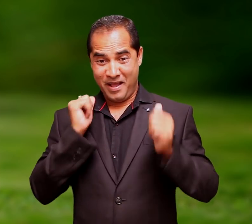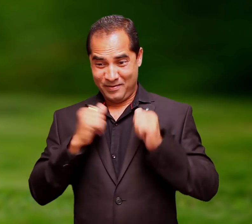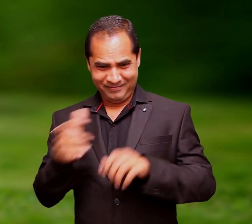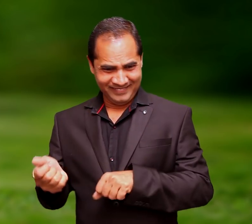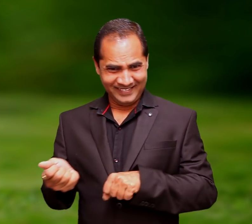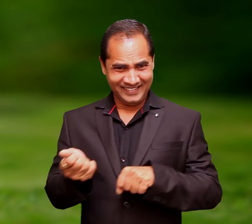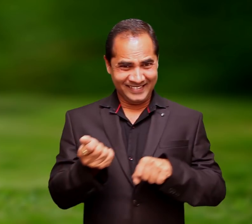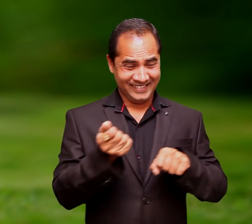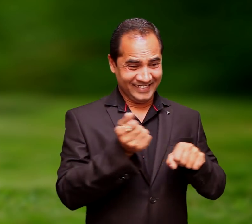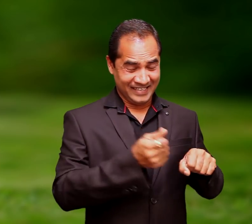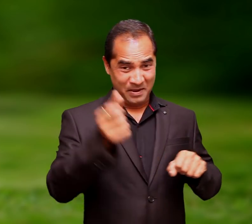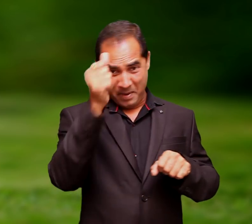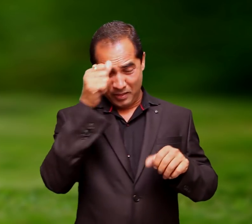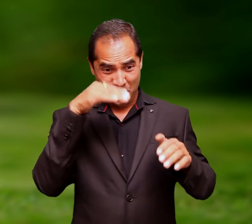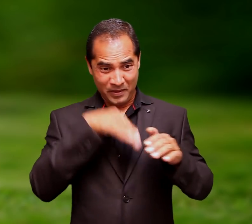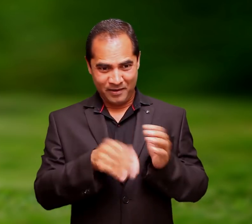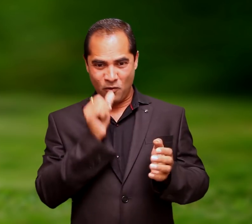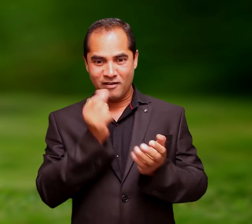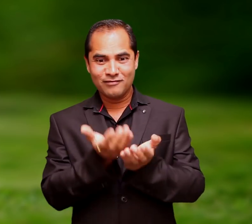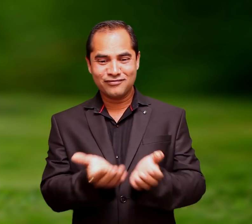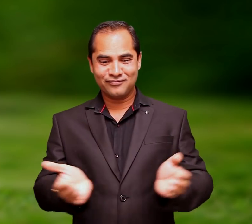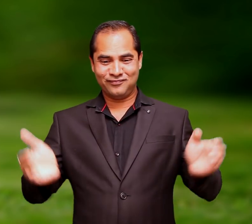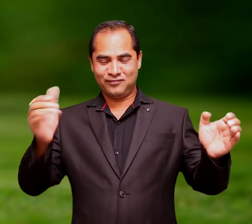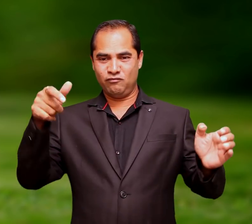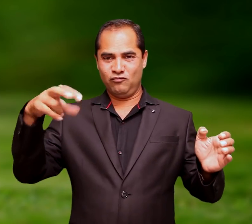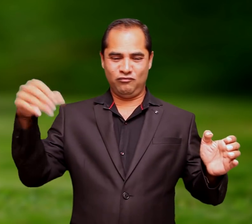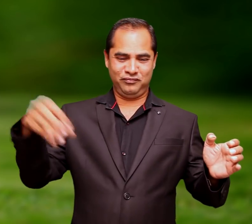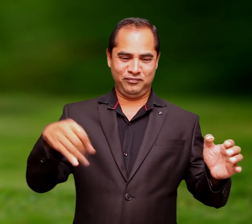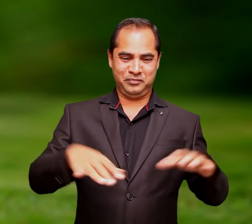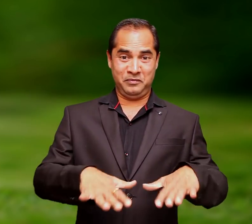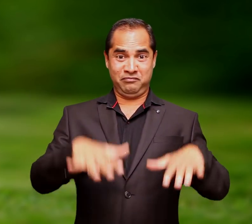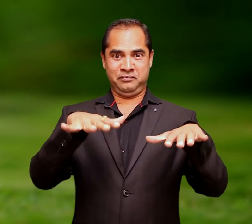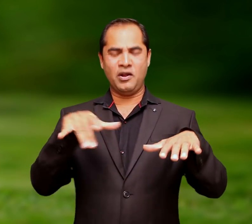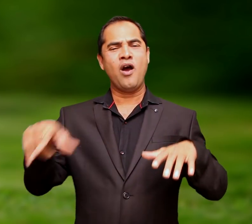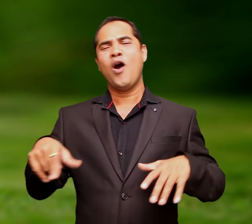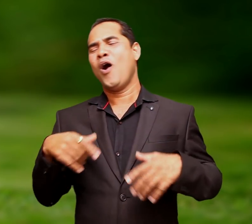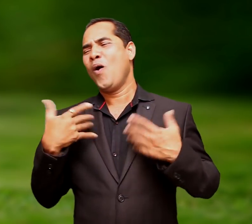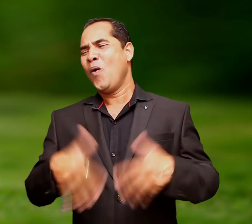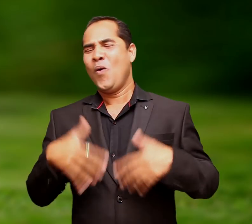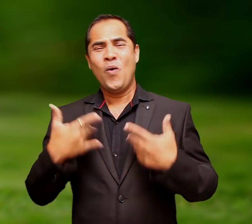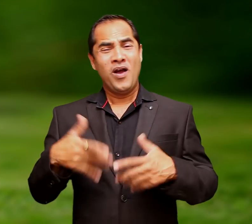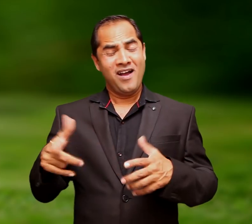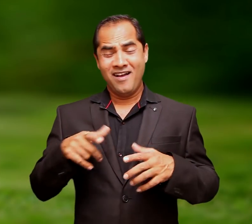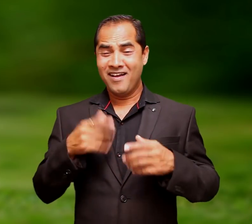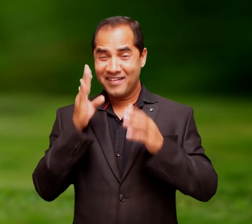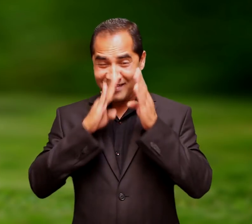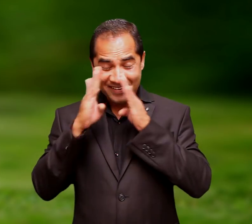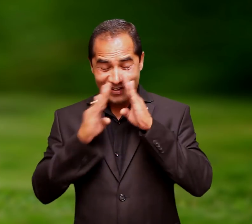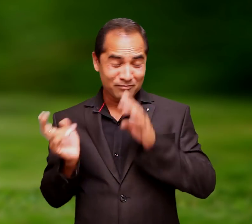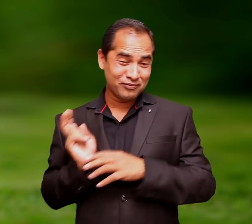and playing in the water. He also for half an hour went wild with joy in the